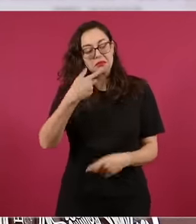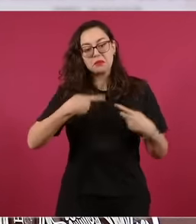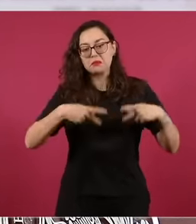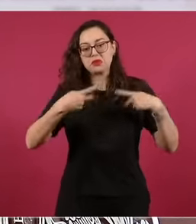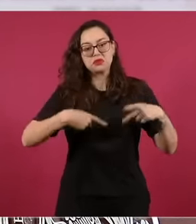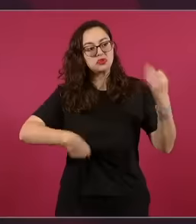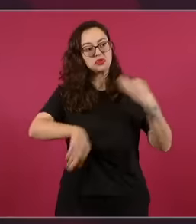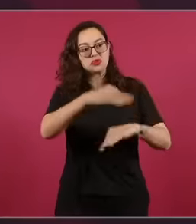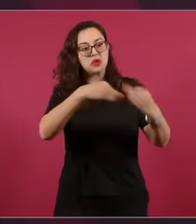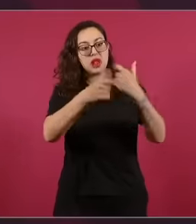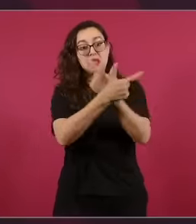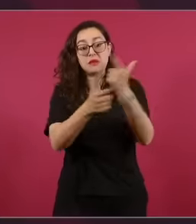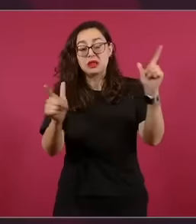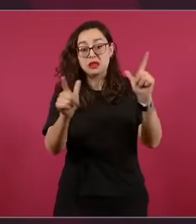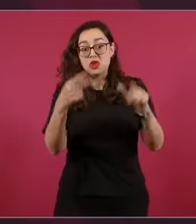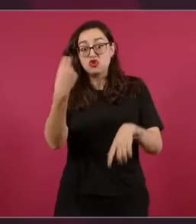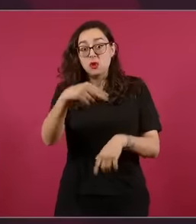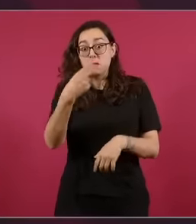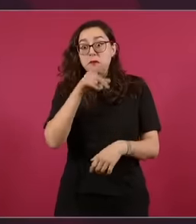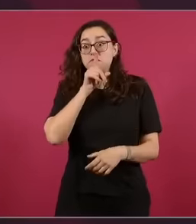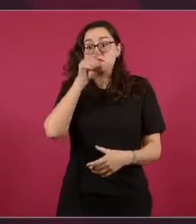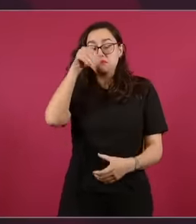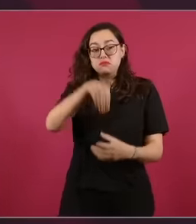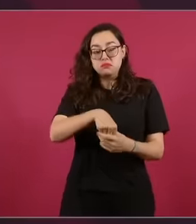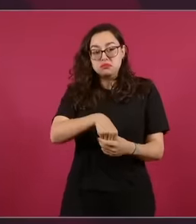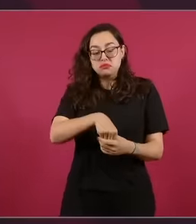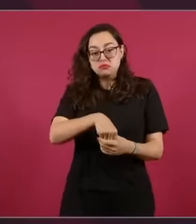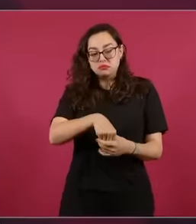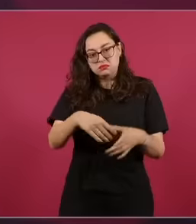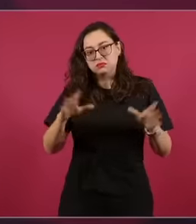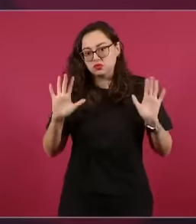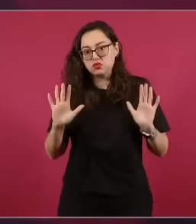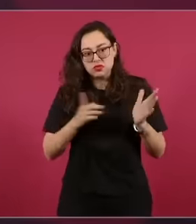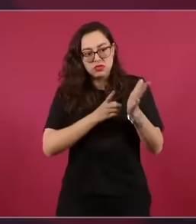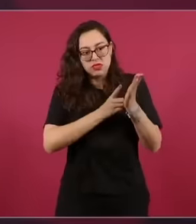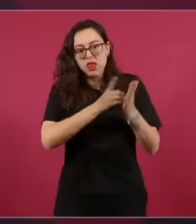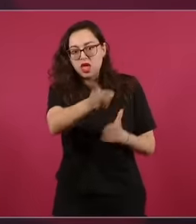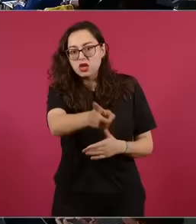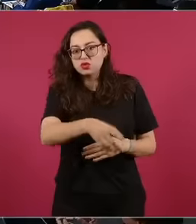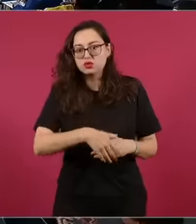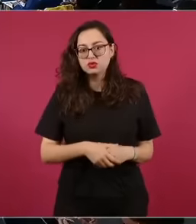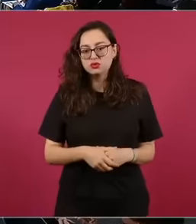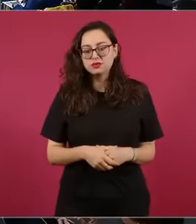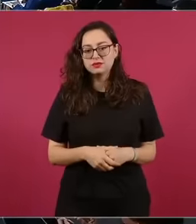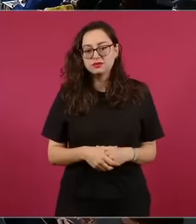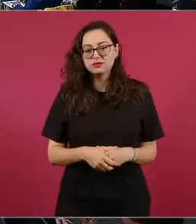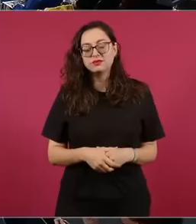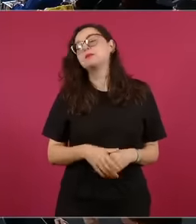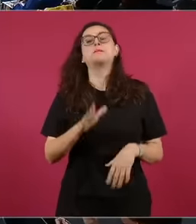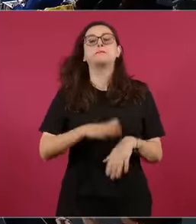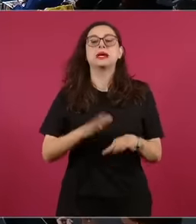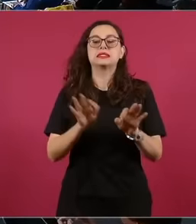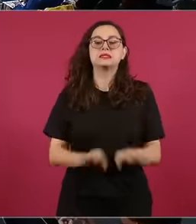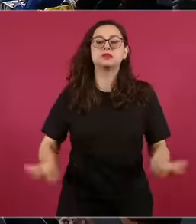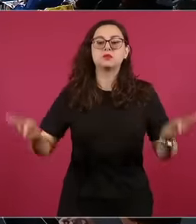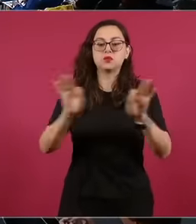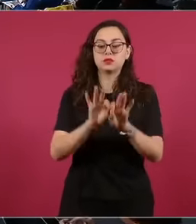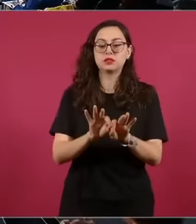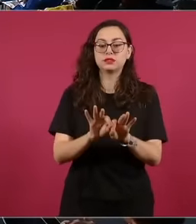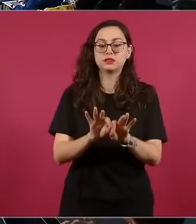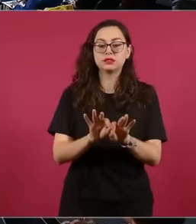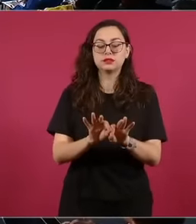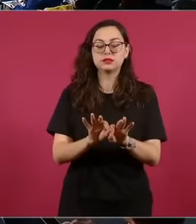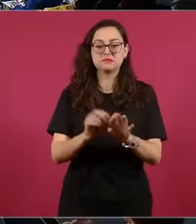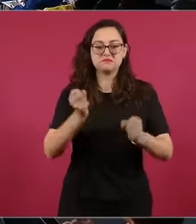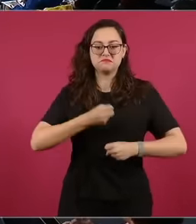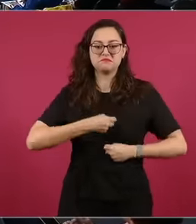anonymity, the most important thing is freedom of expression. who